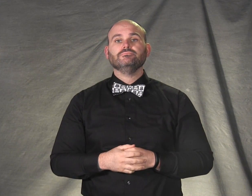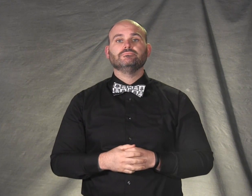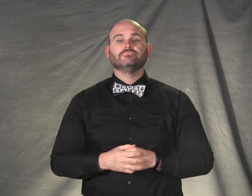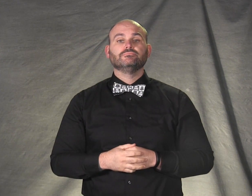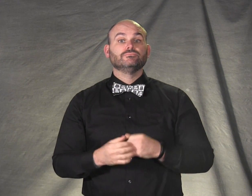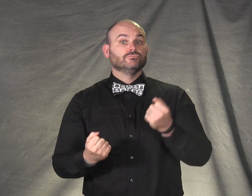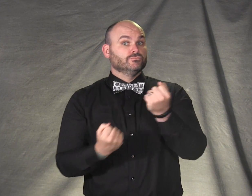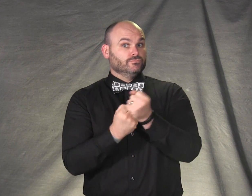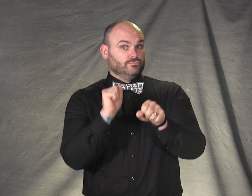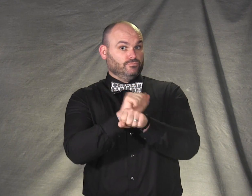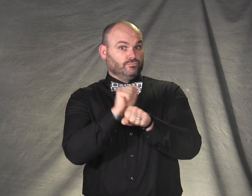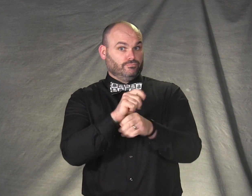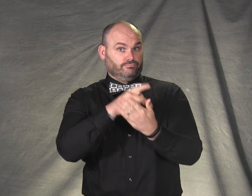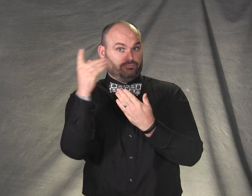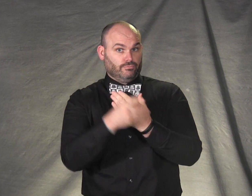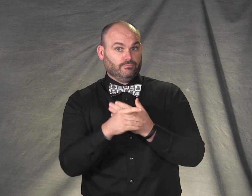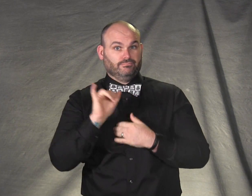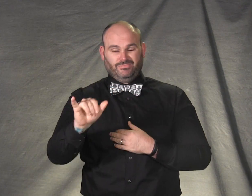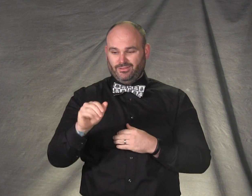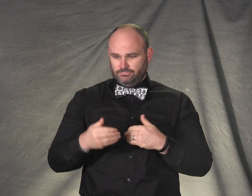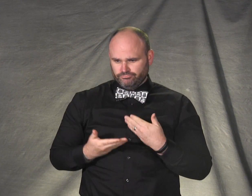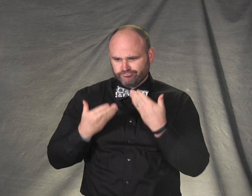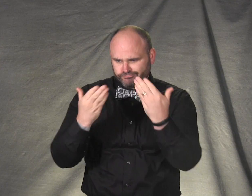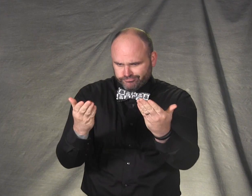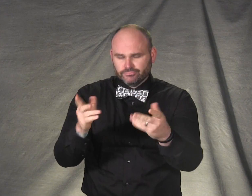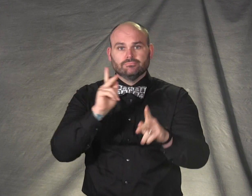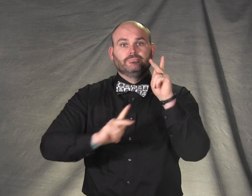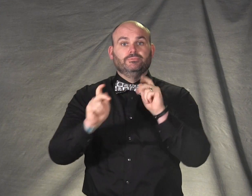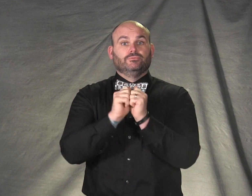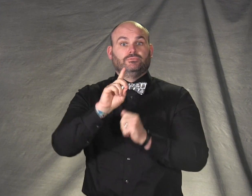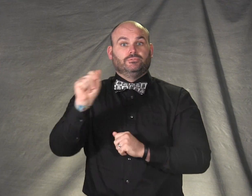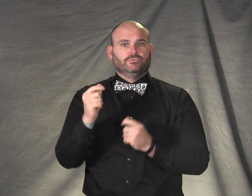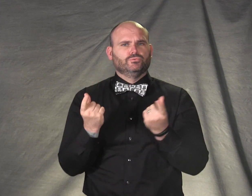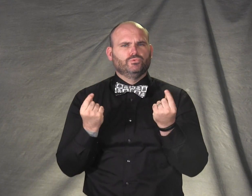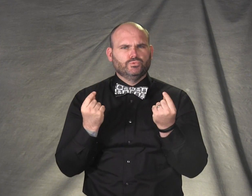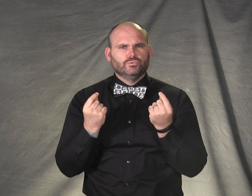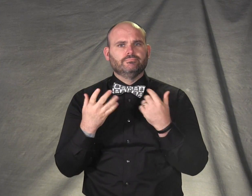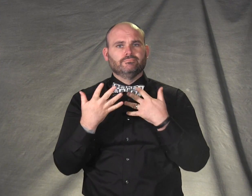The Supported Worker program offers people with disabilities